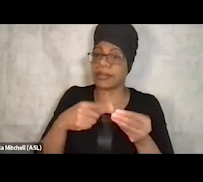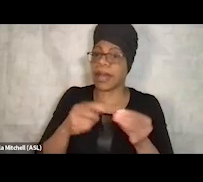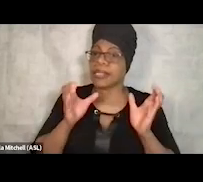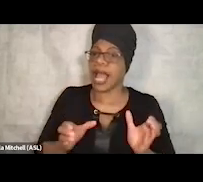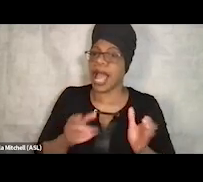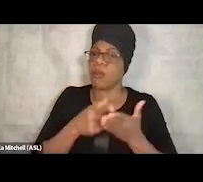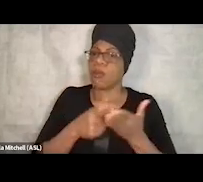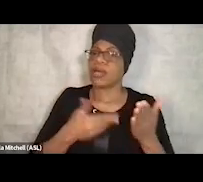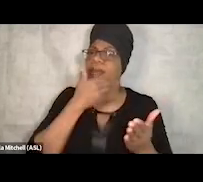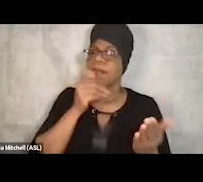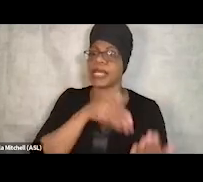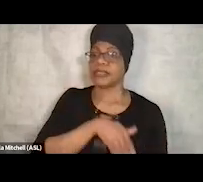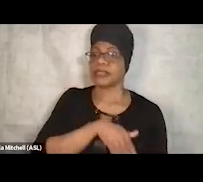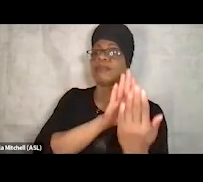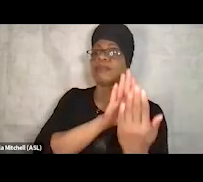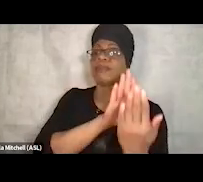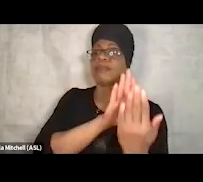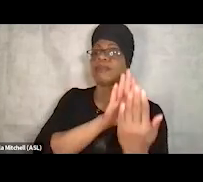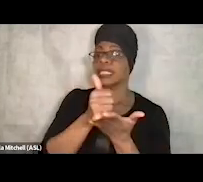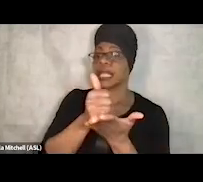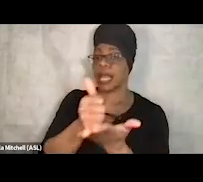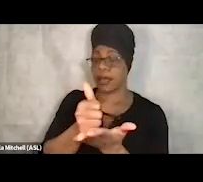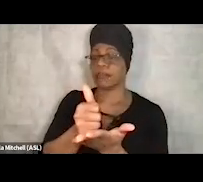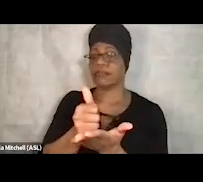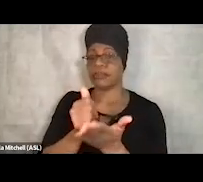And that helped keep people informed. The next slide please.